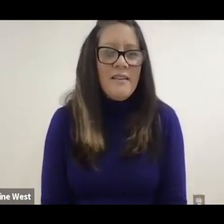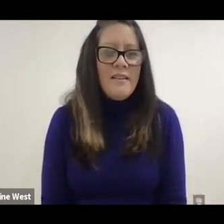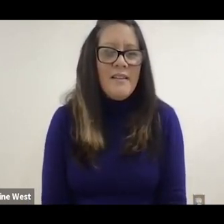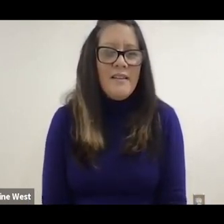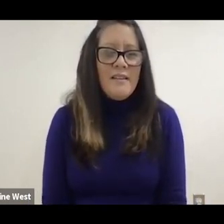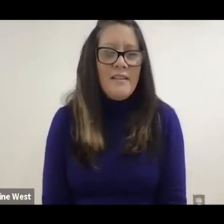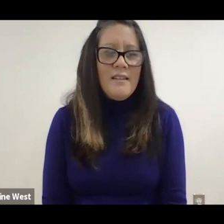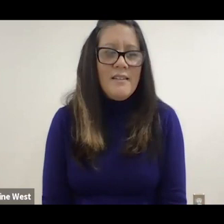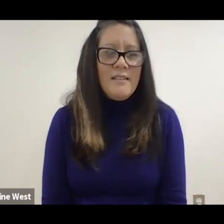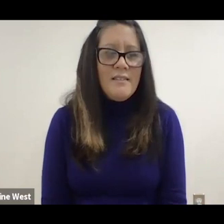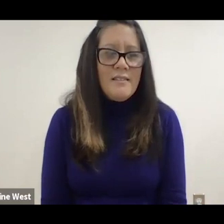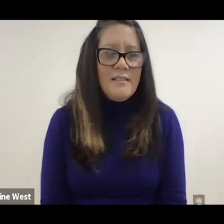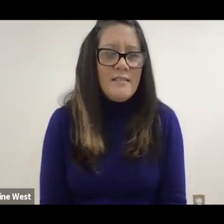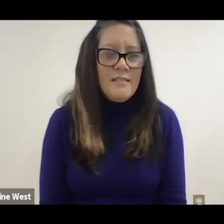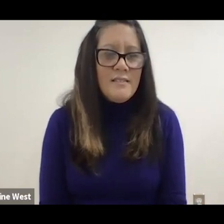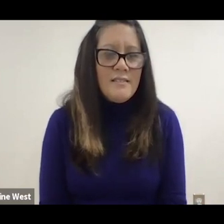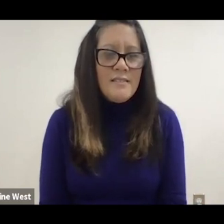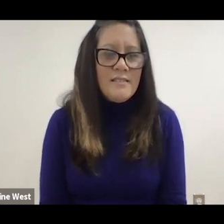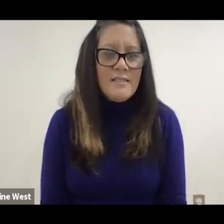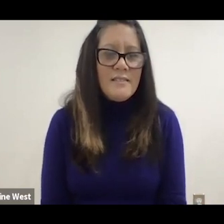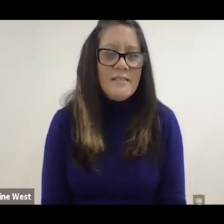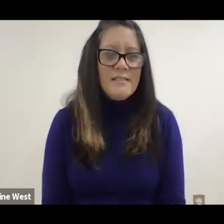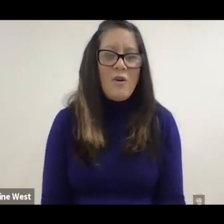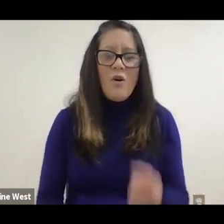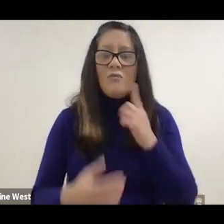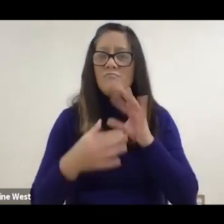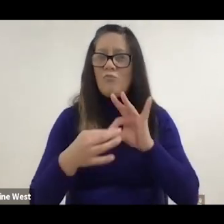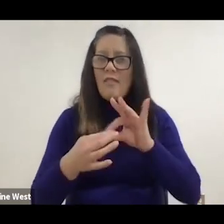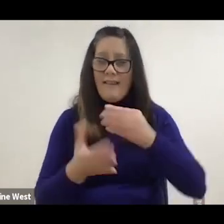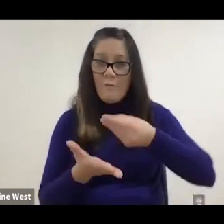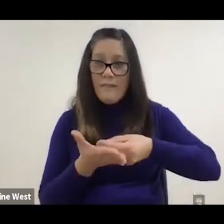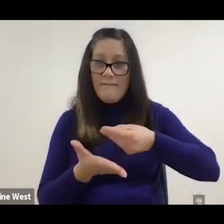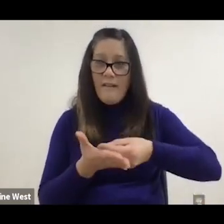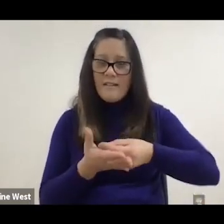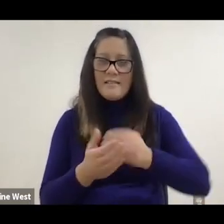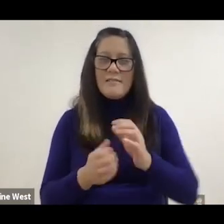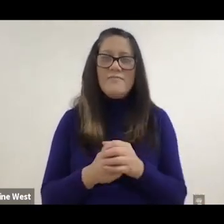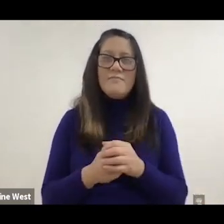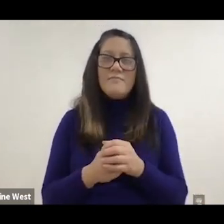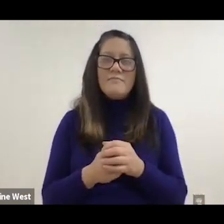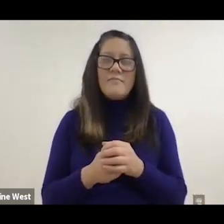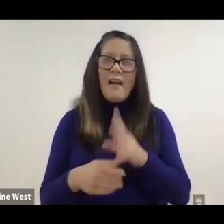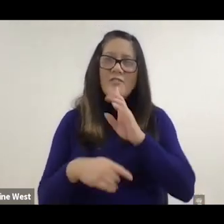So the funding is all that you know you imagined early on the ability